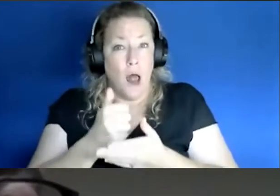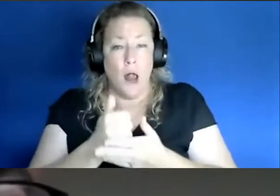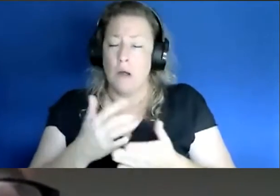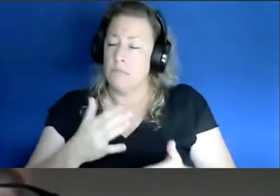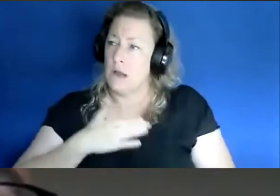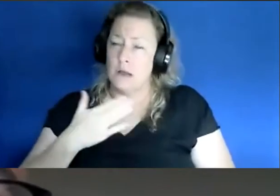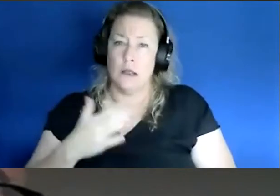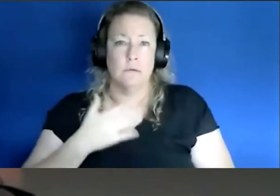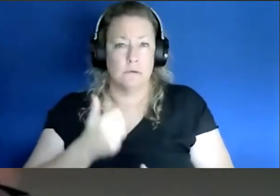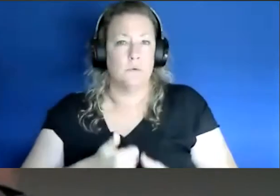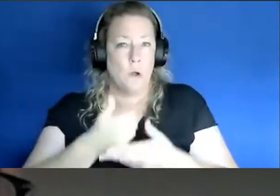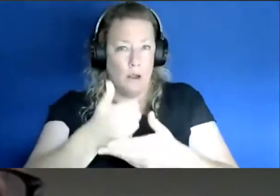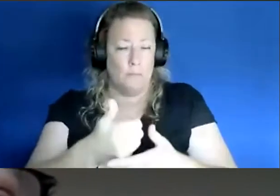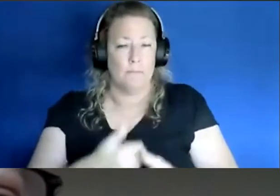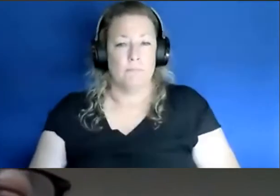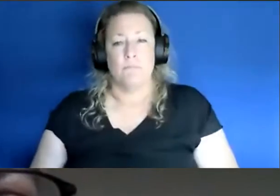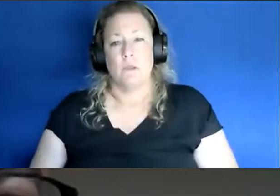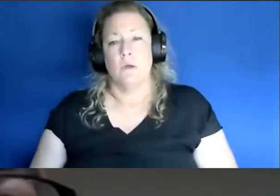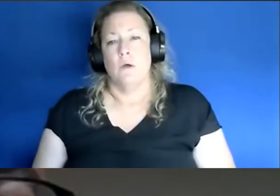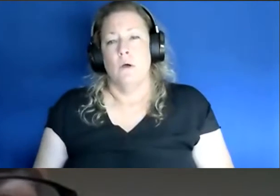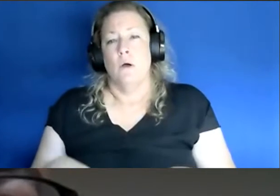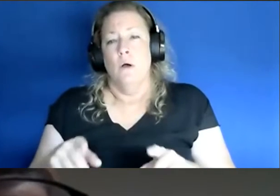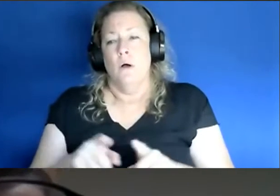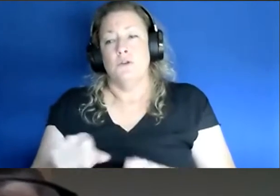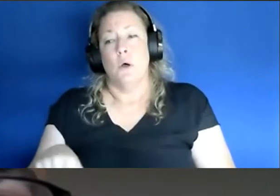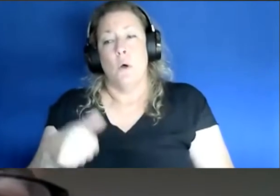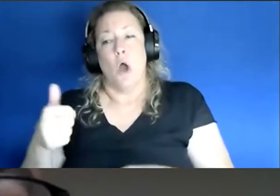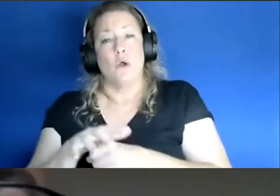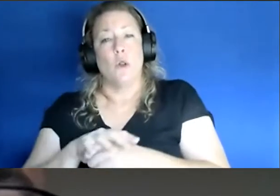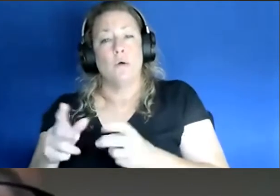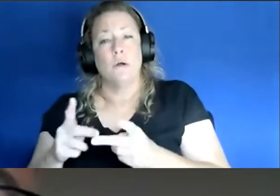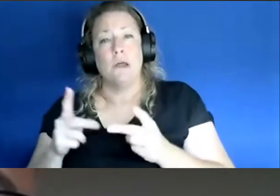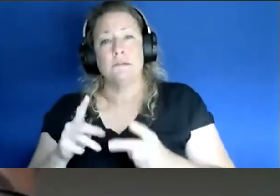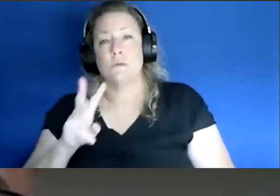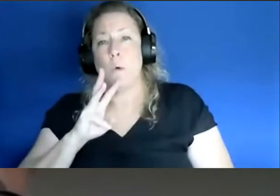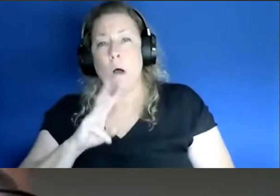to to help you. Also of course other local places in town like like Walmart and Walgreens